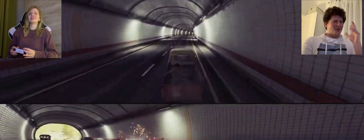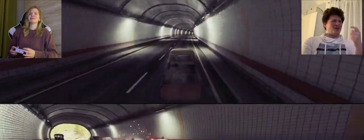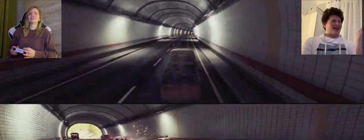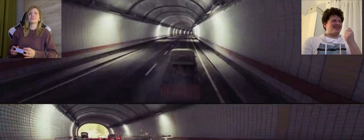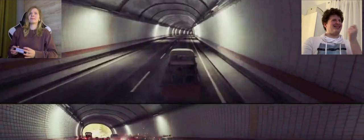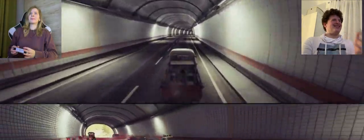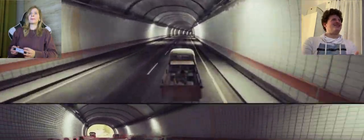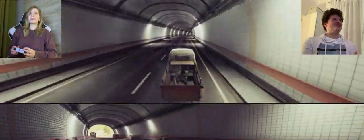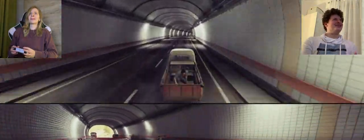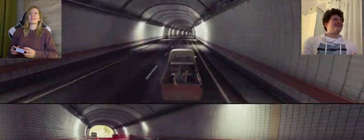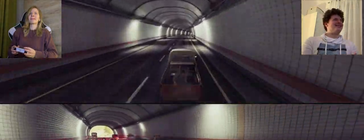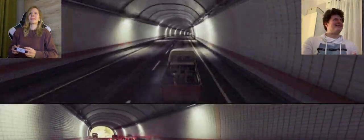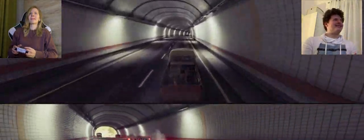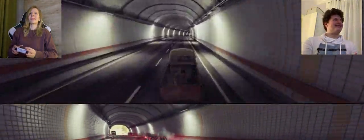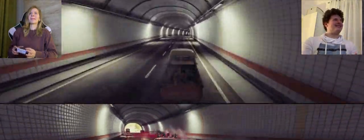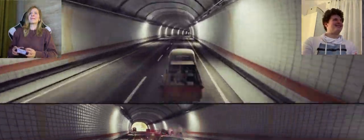A: Please ride nice, not a whore **